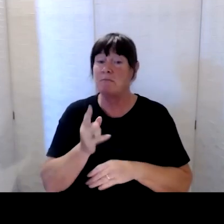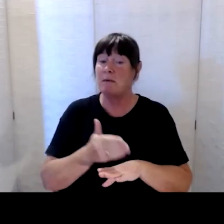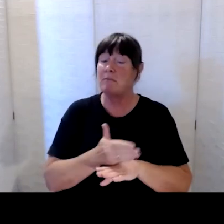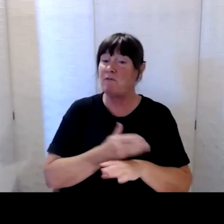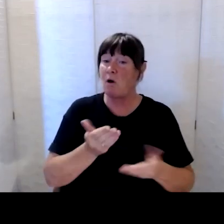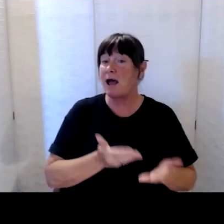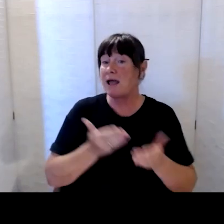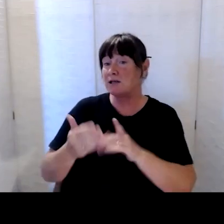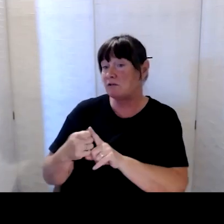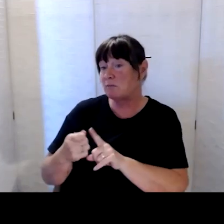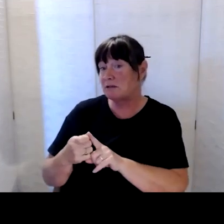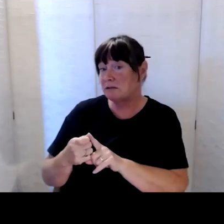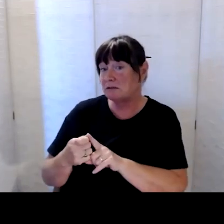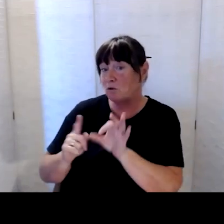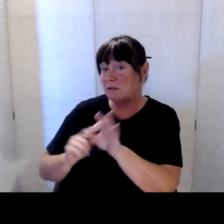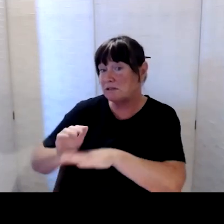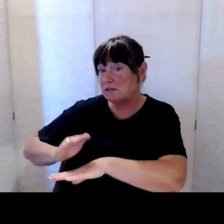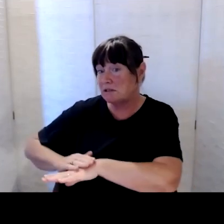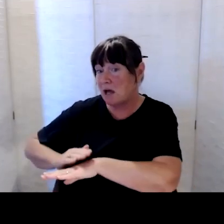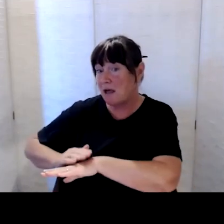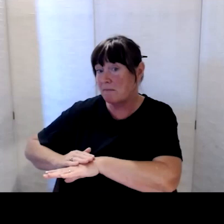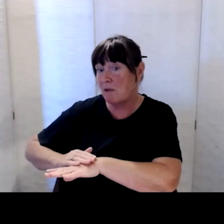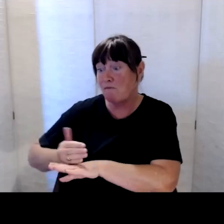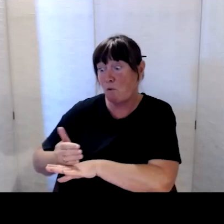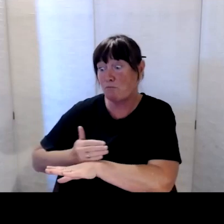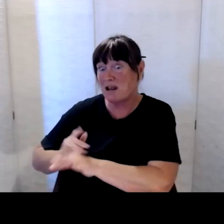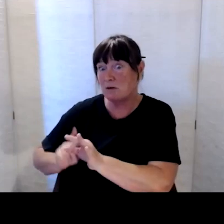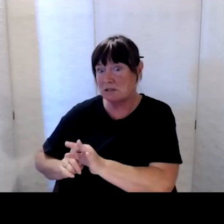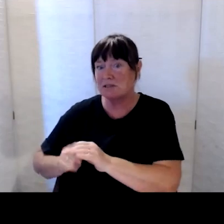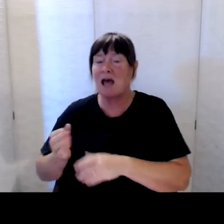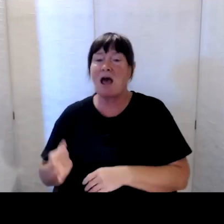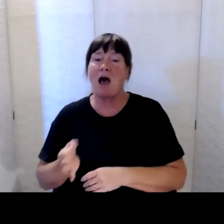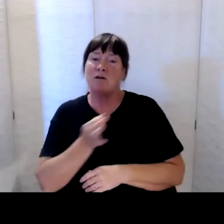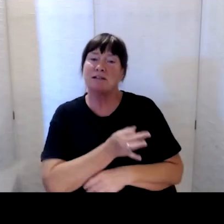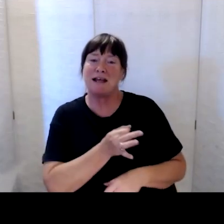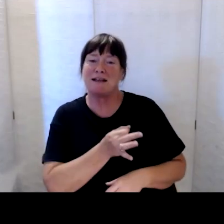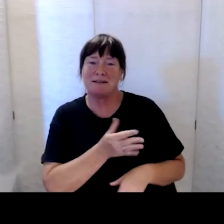some of the questions that have already been sent in advance, I’ll just invite my colleagues to introduce themselves.